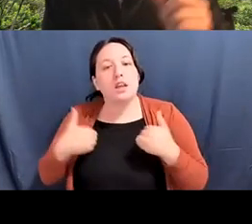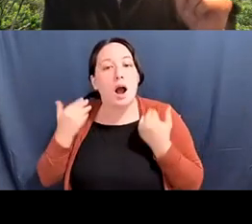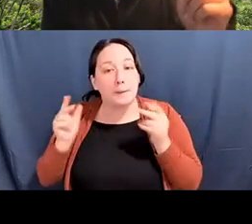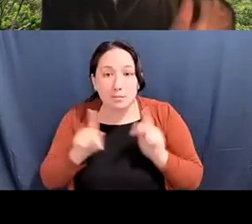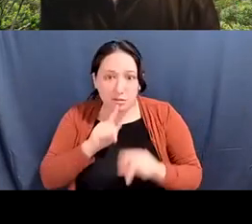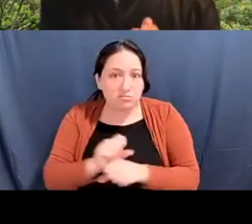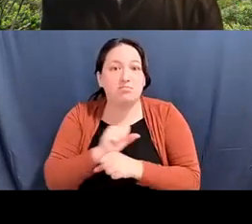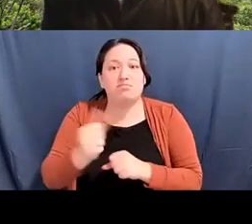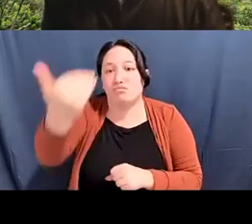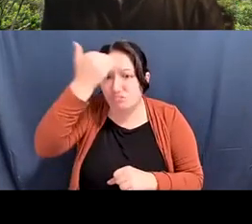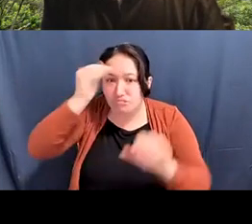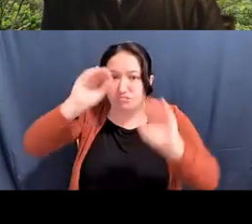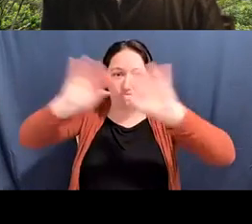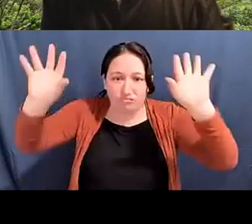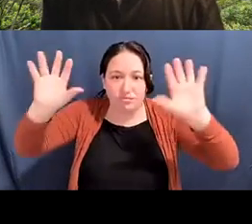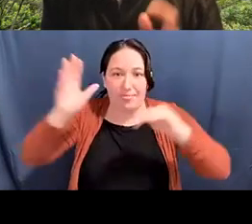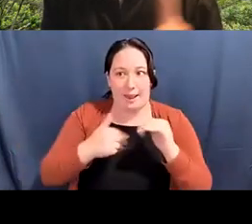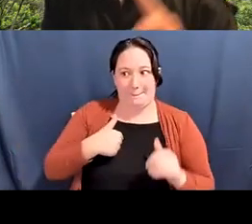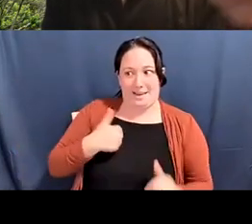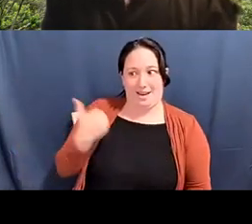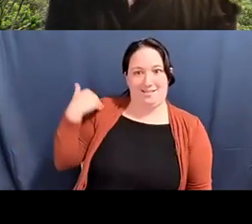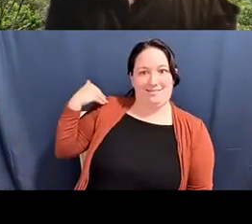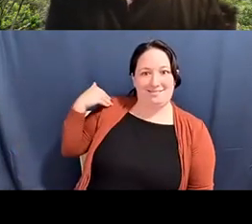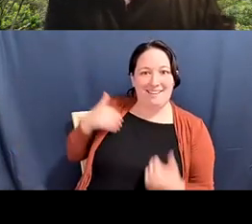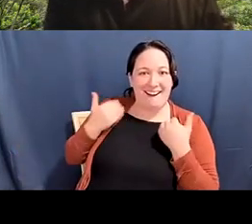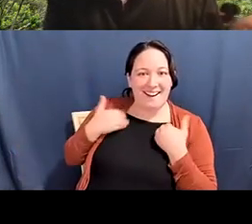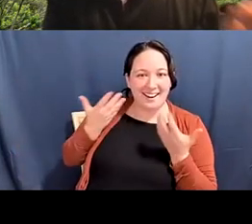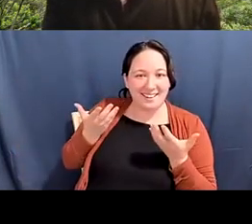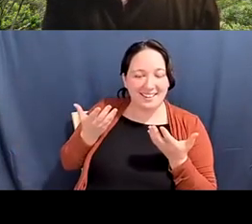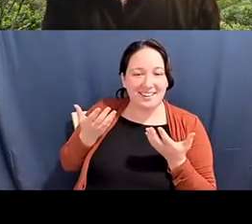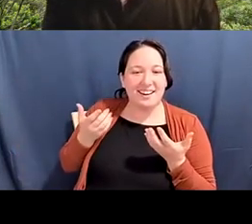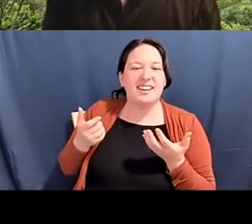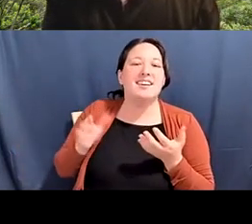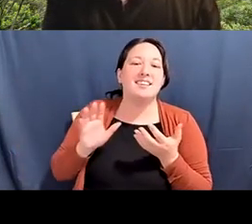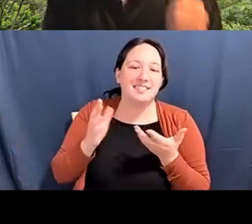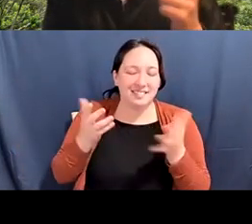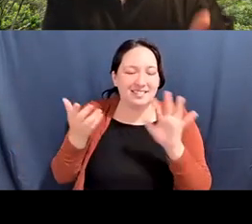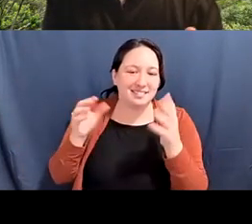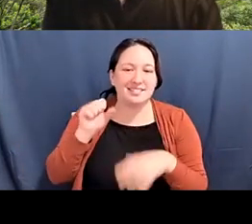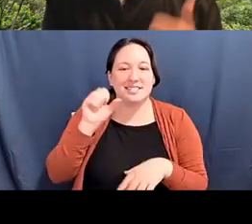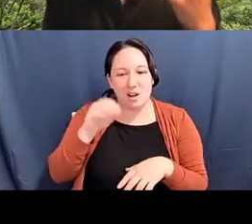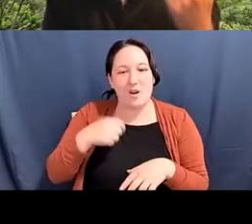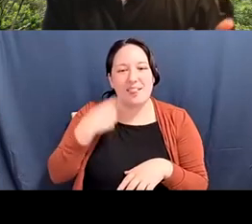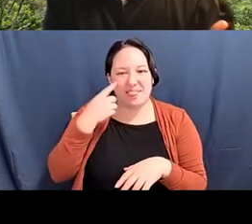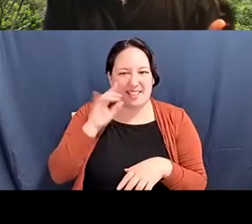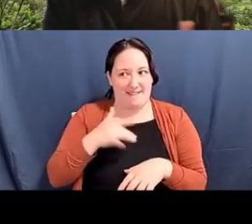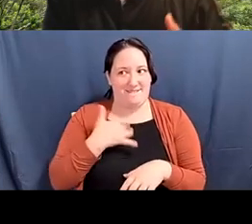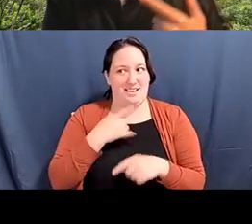Alex Tom he/him: I think the challenge around it is what I was getting to on my other question was like the feeling of isolation, fatalism,